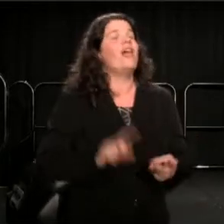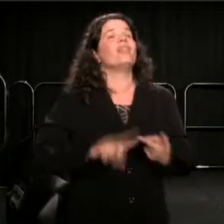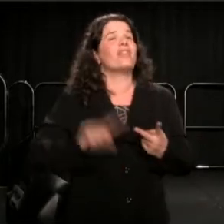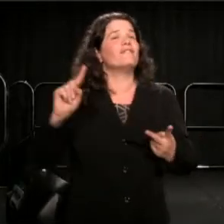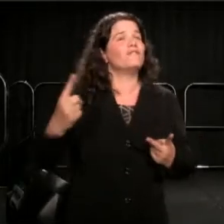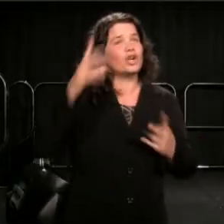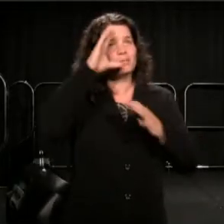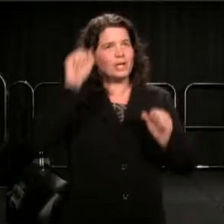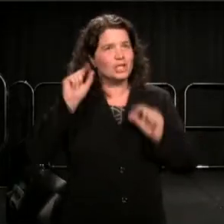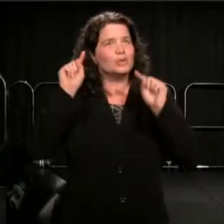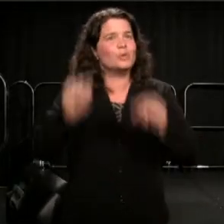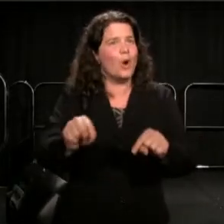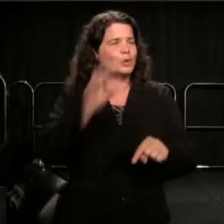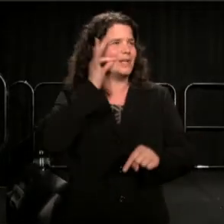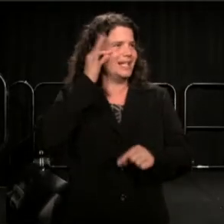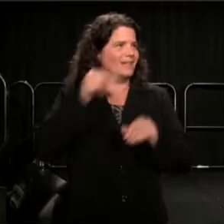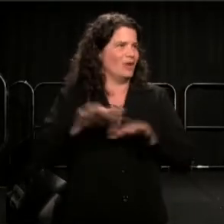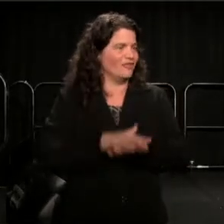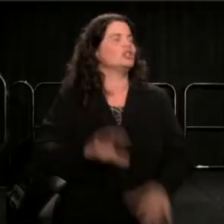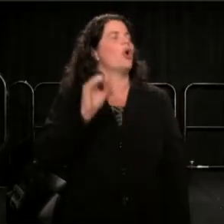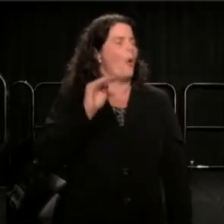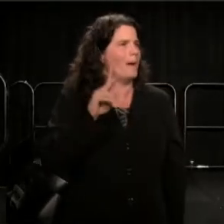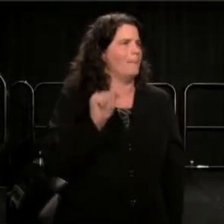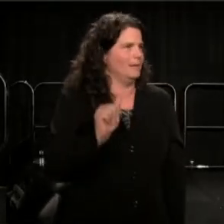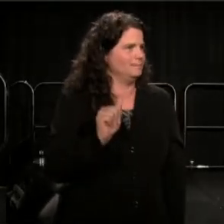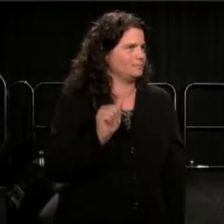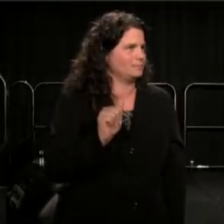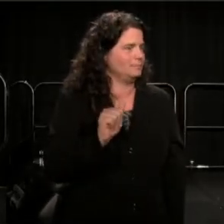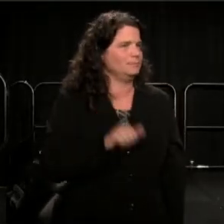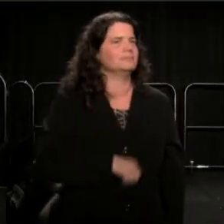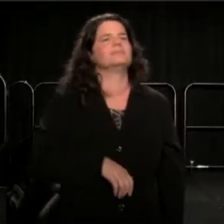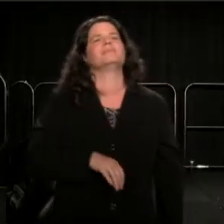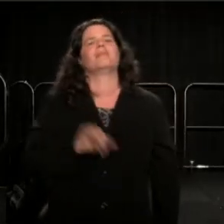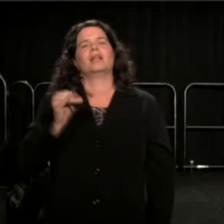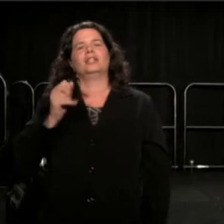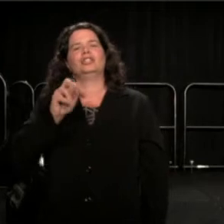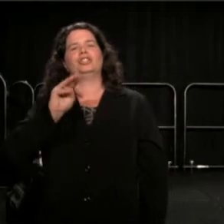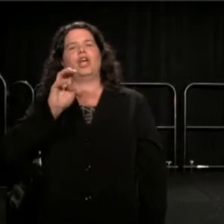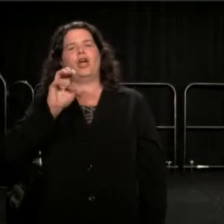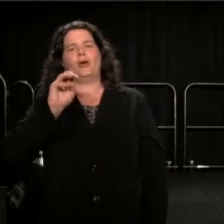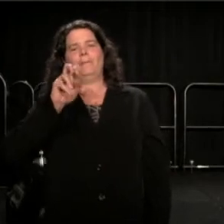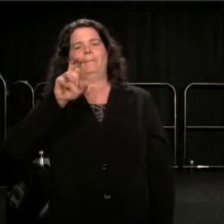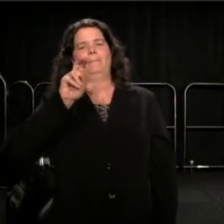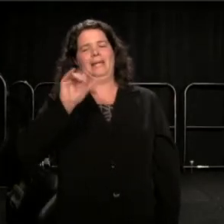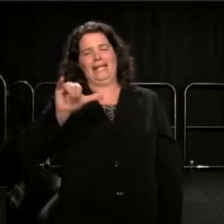Jeremy Lin became the first American Born NBA player to be of Chinese-Taiwanese decent.